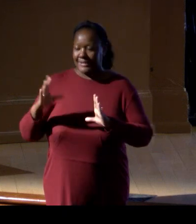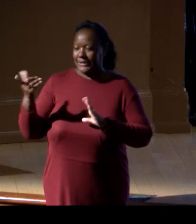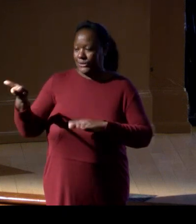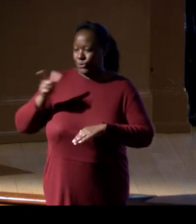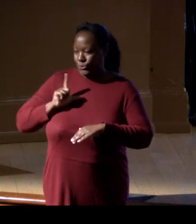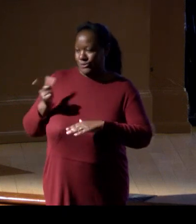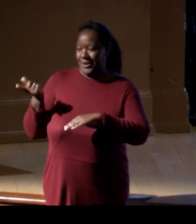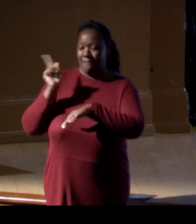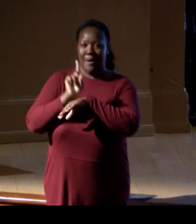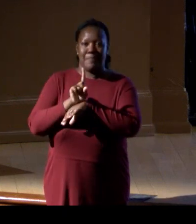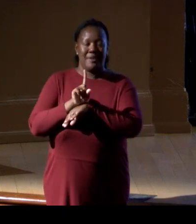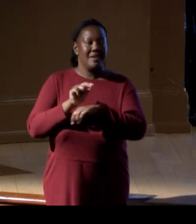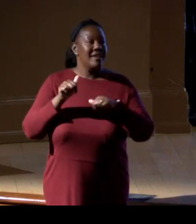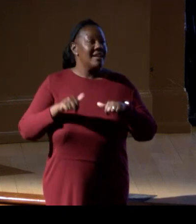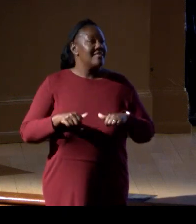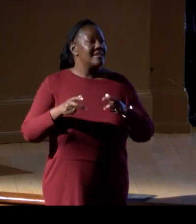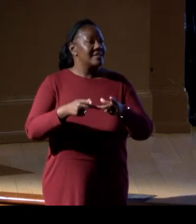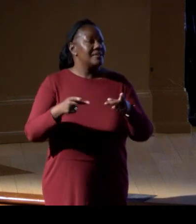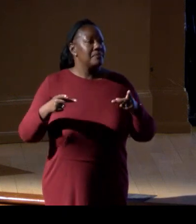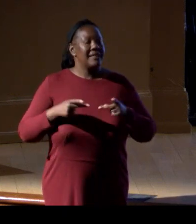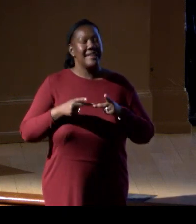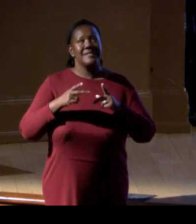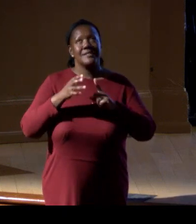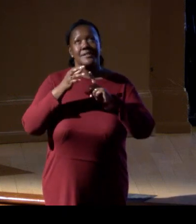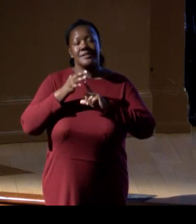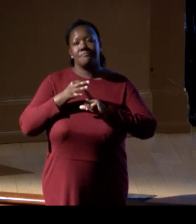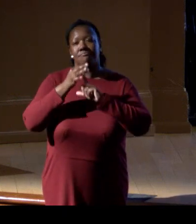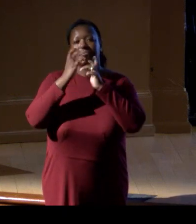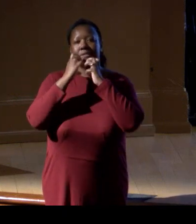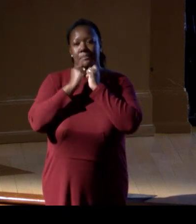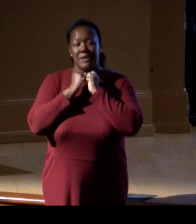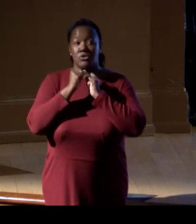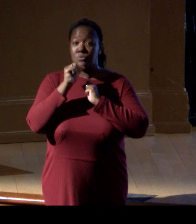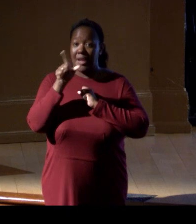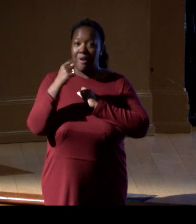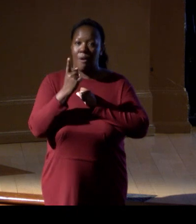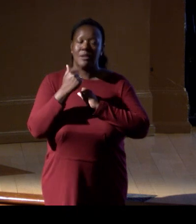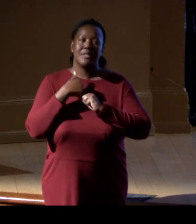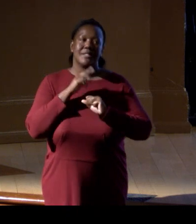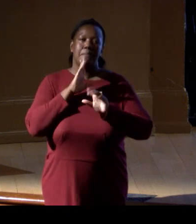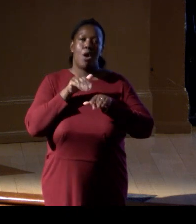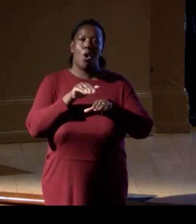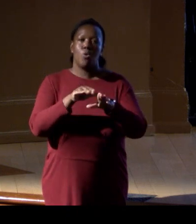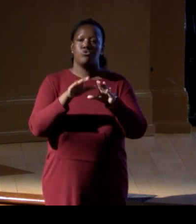This place holds such a special meaning to me, not just being an oceanographer, but it's actually the place